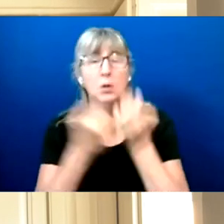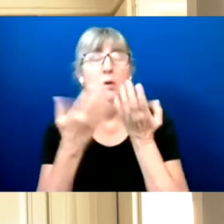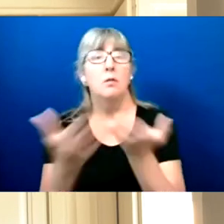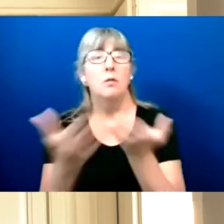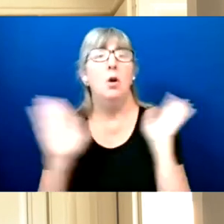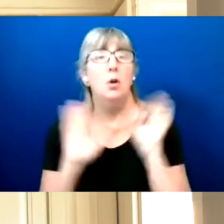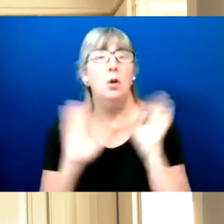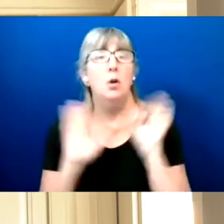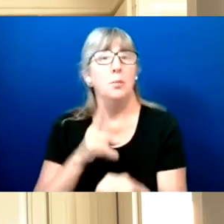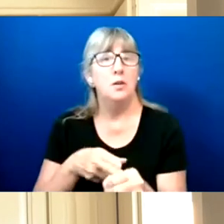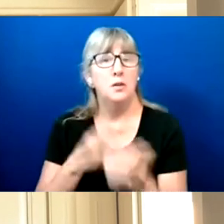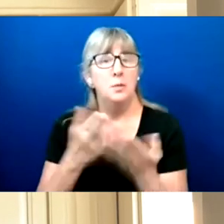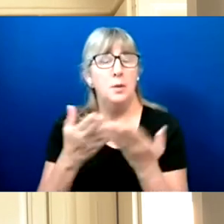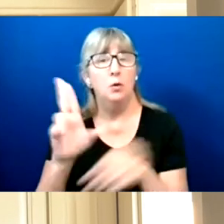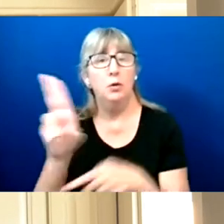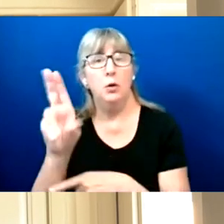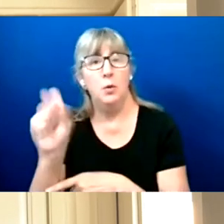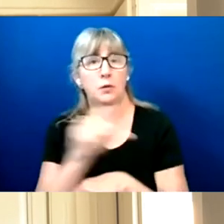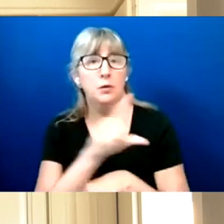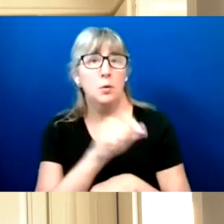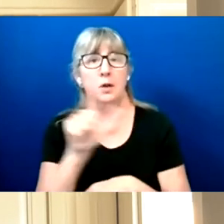in 2021 and beyond.